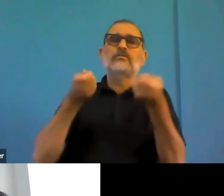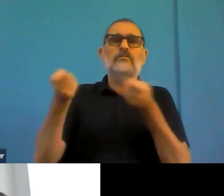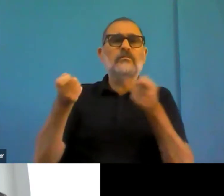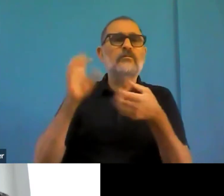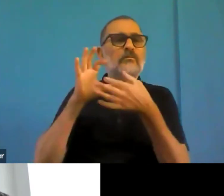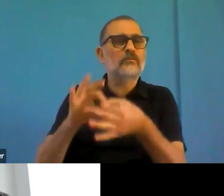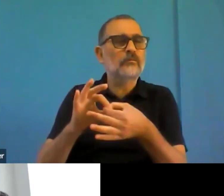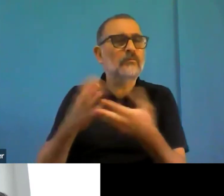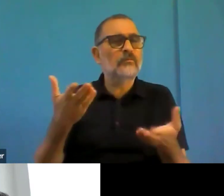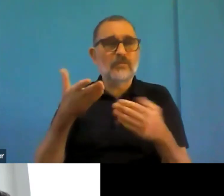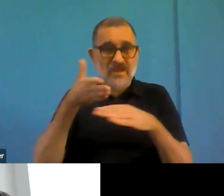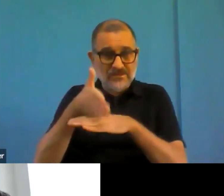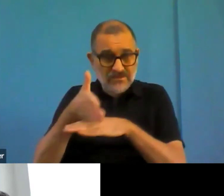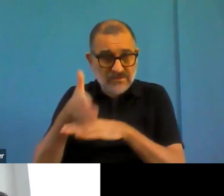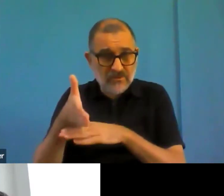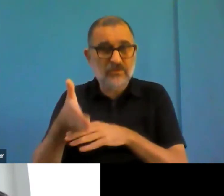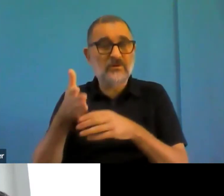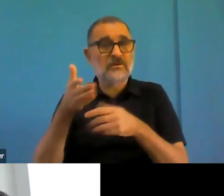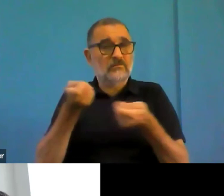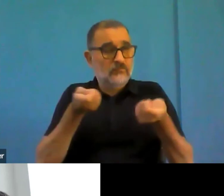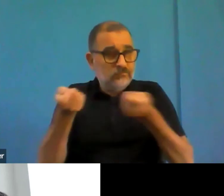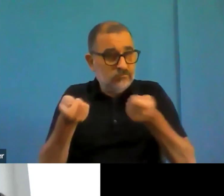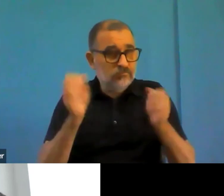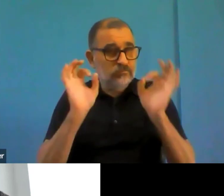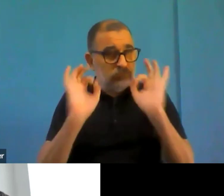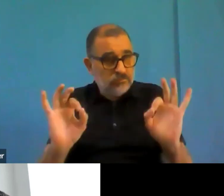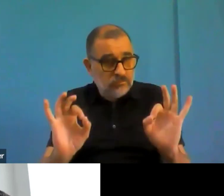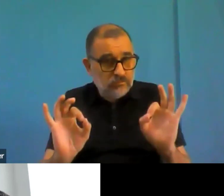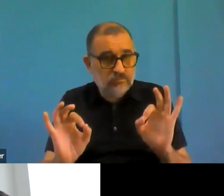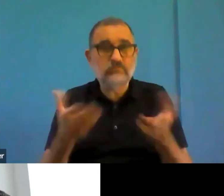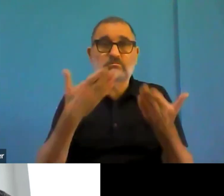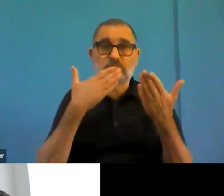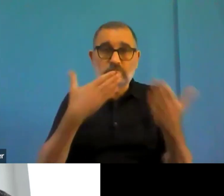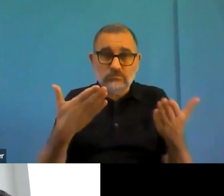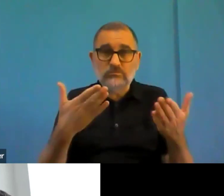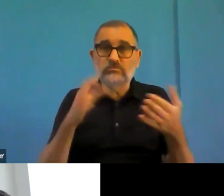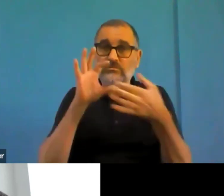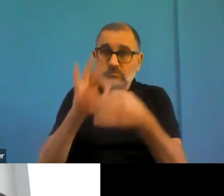was having a fine when the requirements are not met is is important.